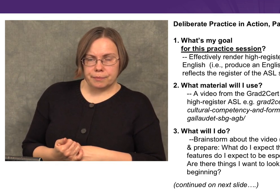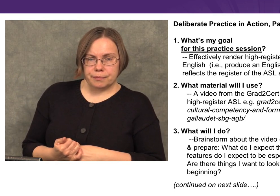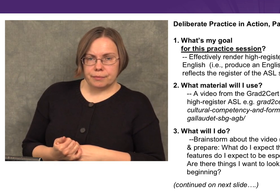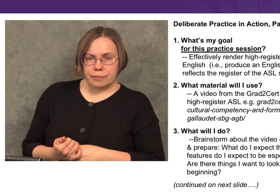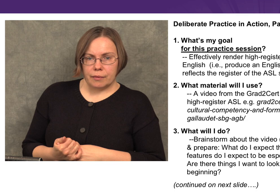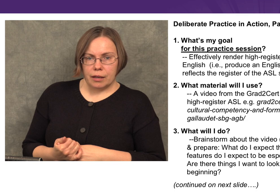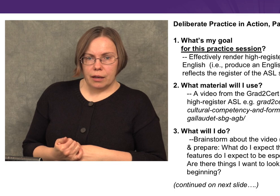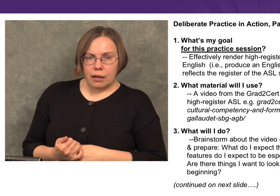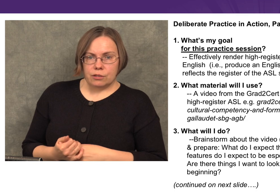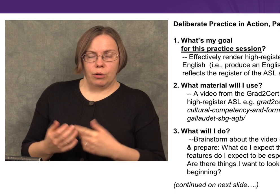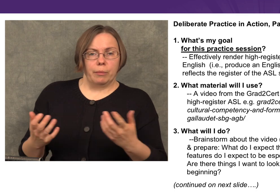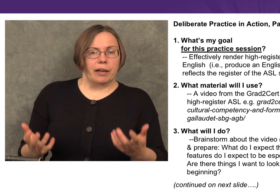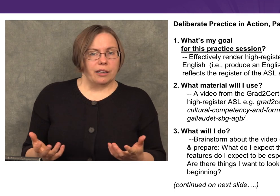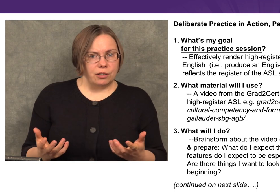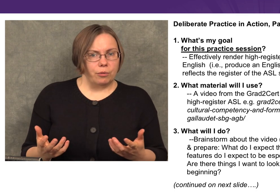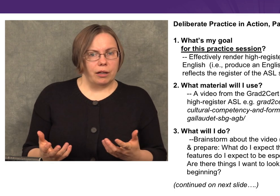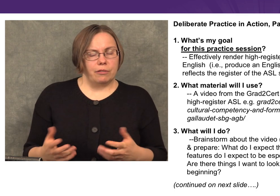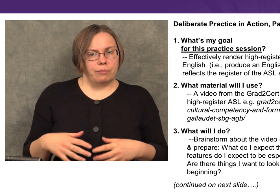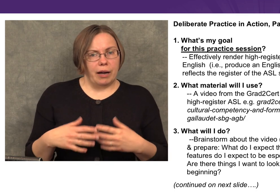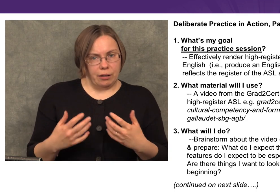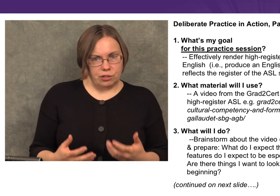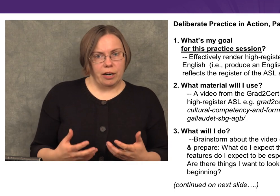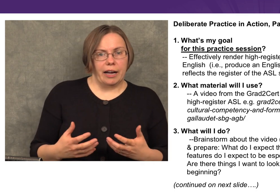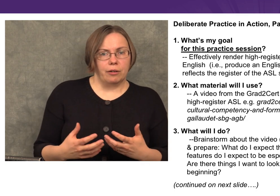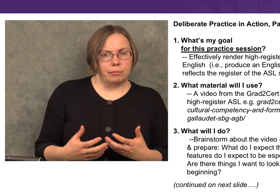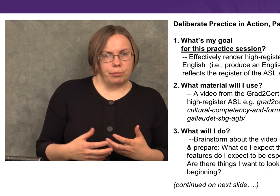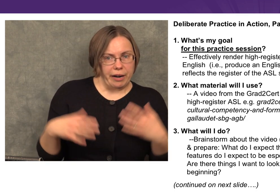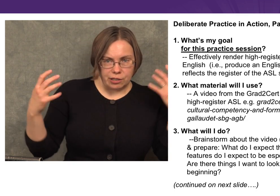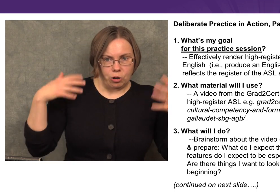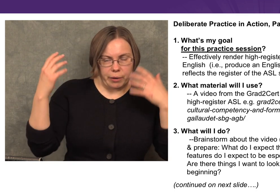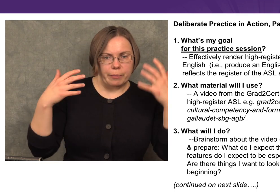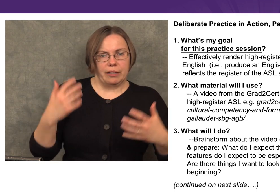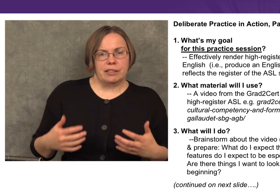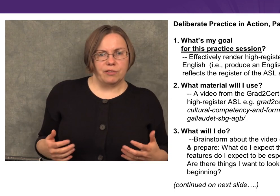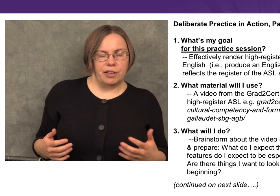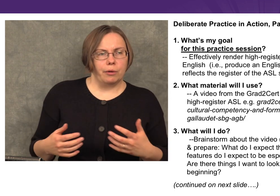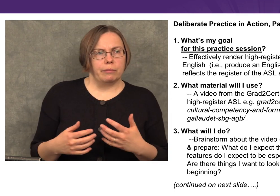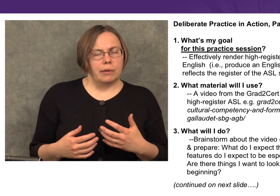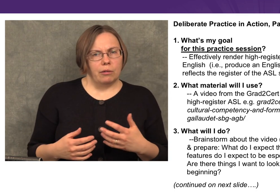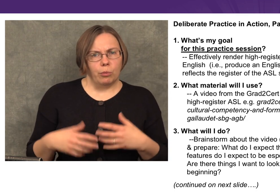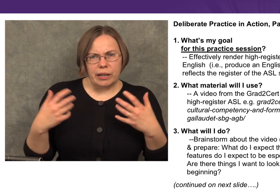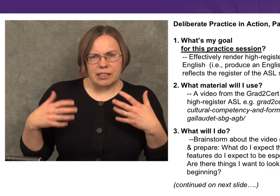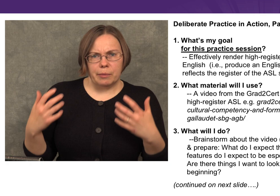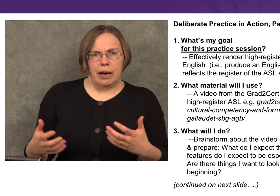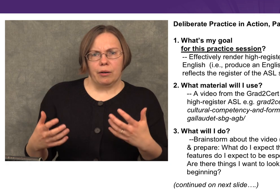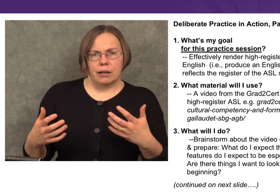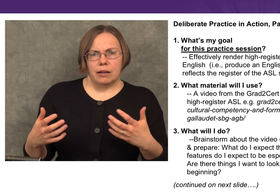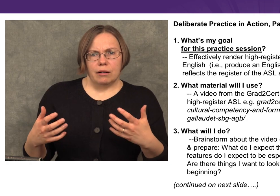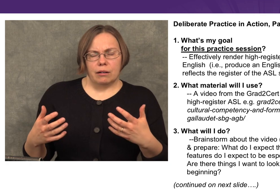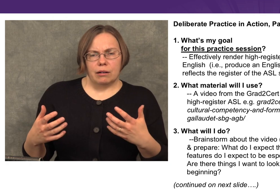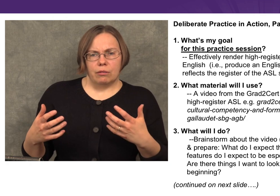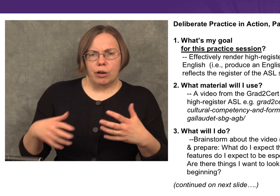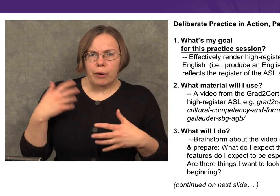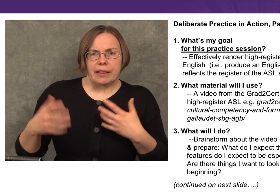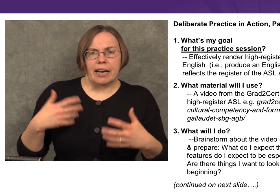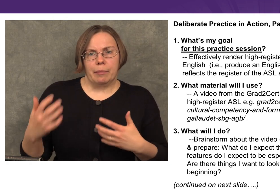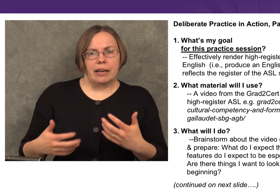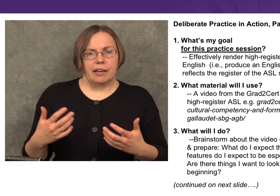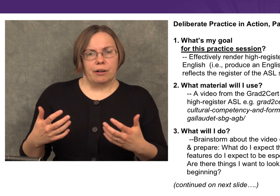So what am I going to do? Well, I’ll start out brainstorming about this video— what is it about? What do I think I might hear?